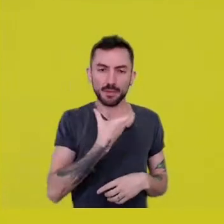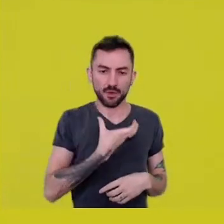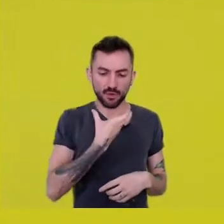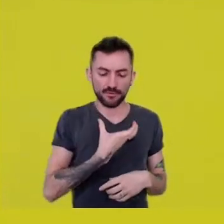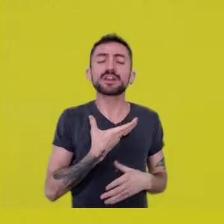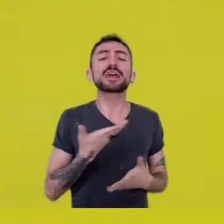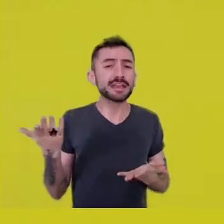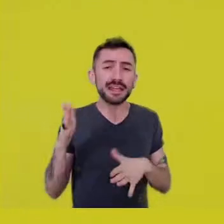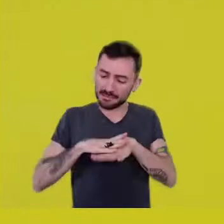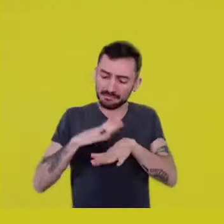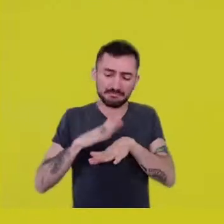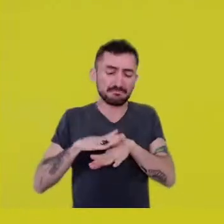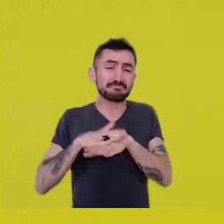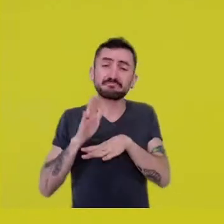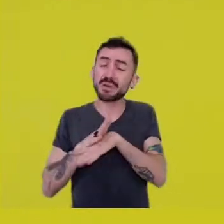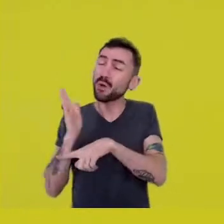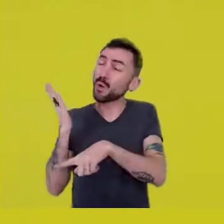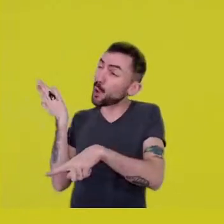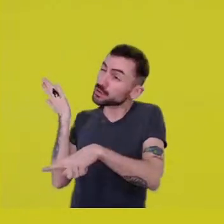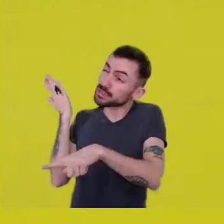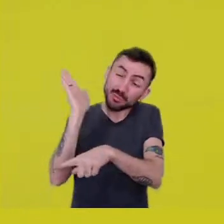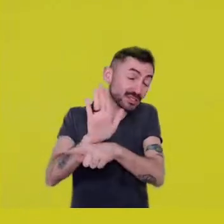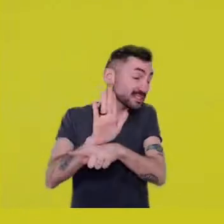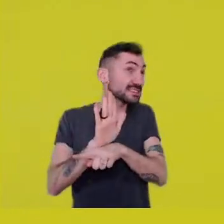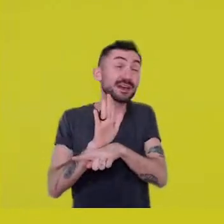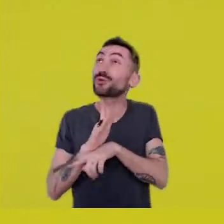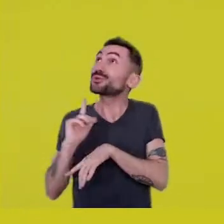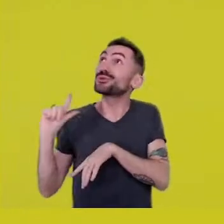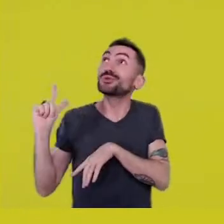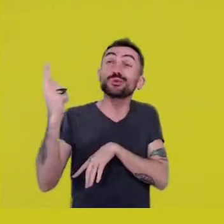of thinking about socially implied people...